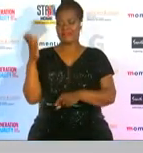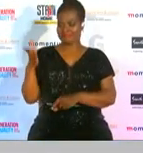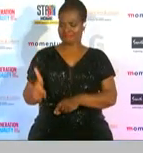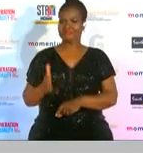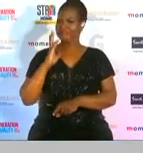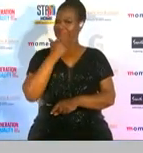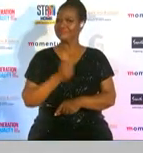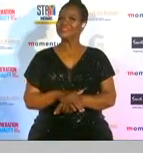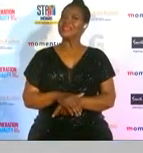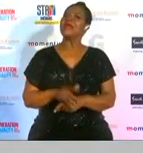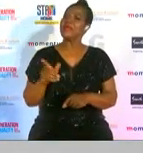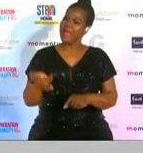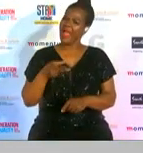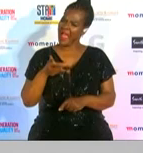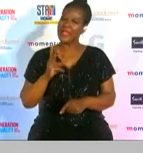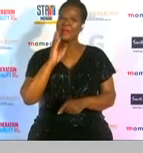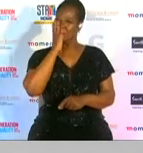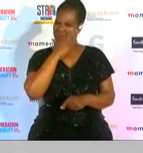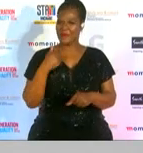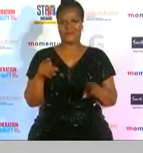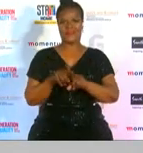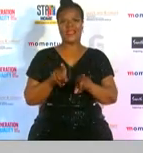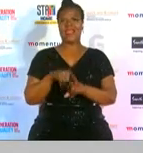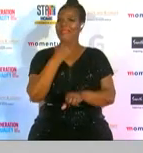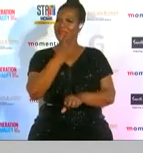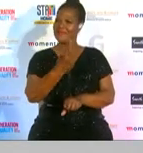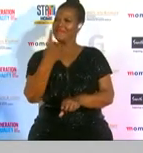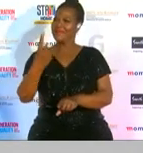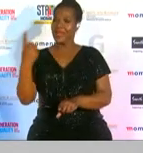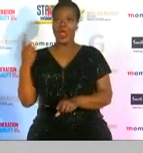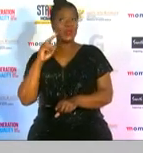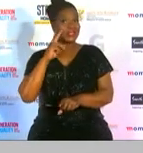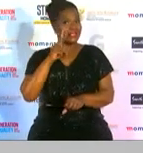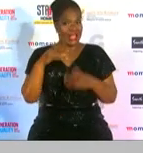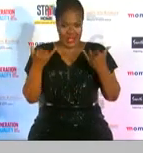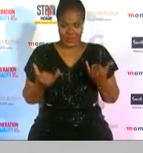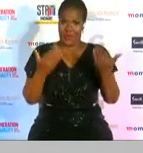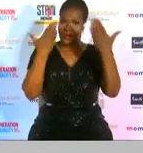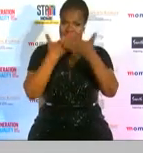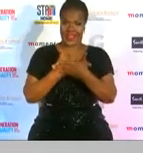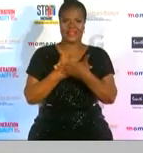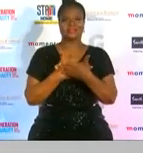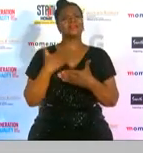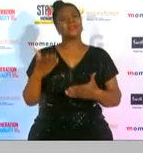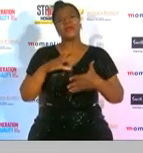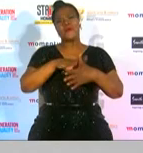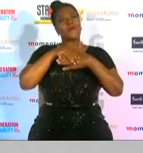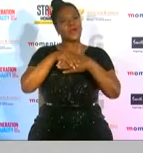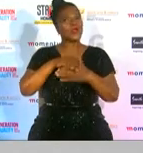and as beautiful as how every single winner that we have sent tonight looks and congratulations to everyone who's walked away with